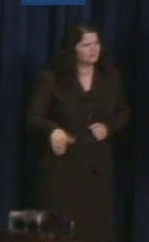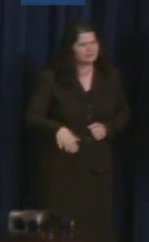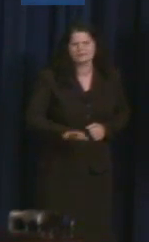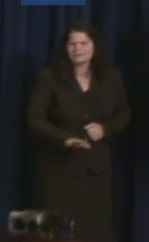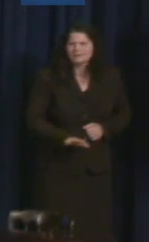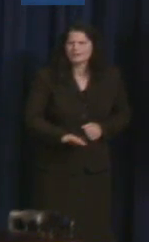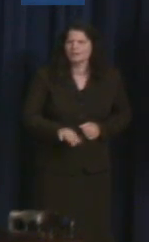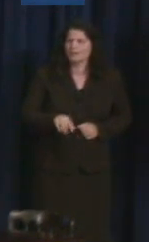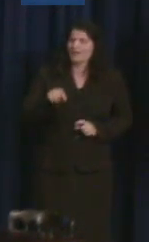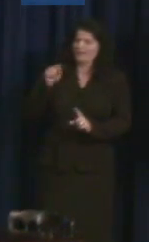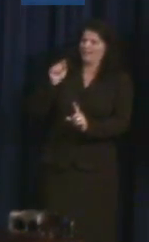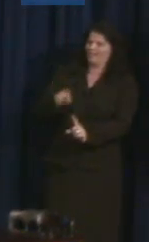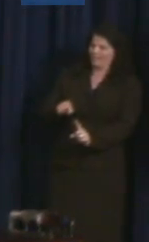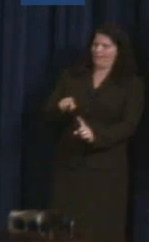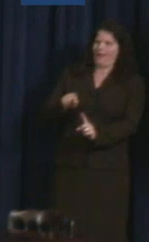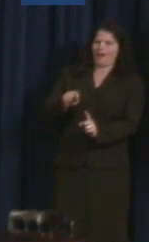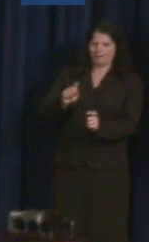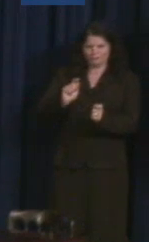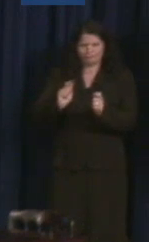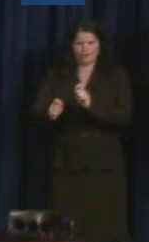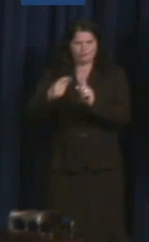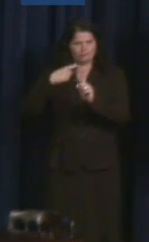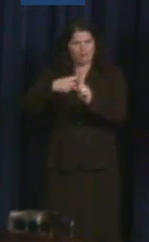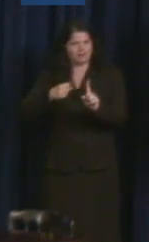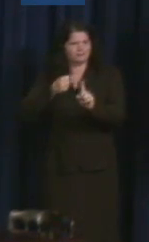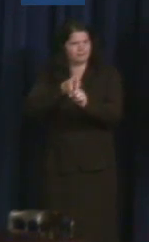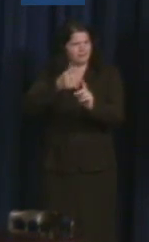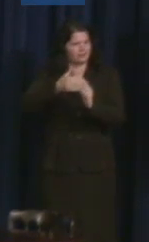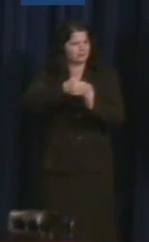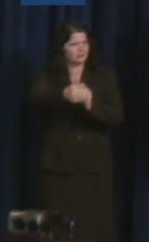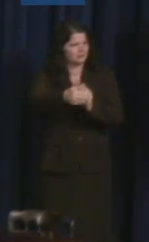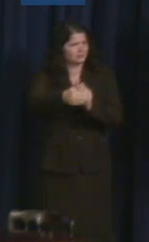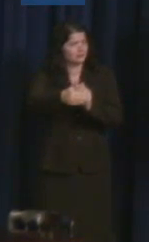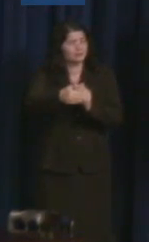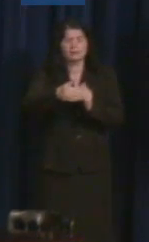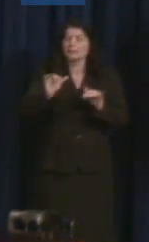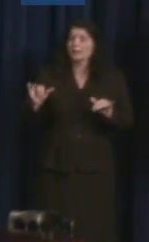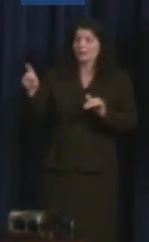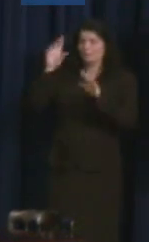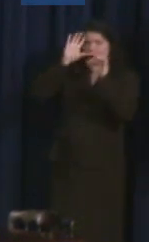the President likes to say, "We continue on our path to becoming a more perfect union, that we make sure